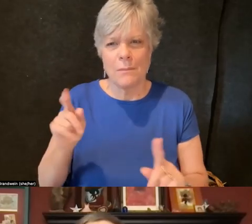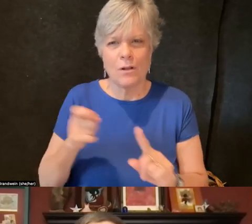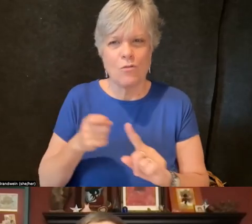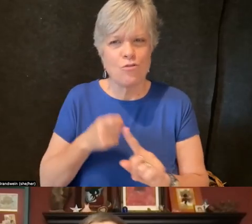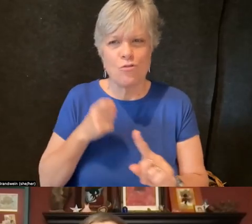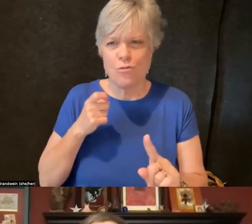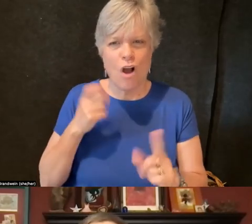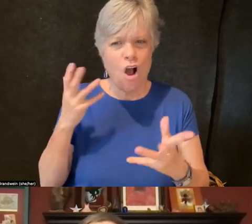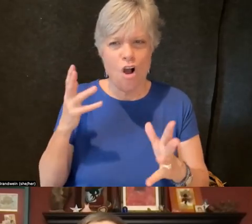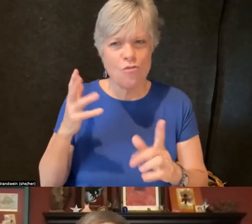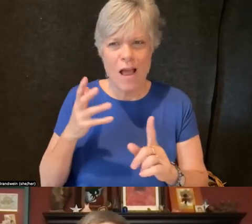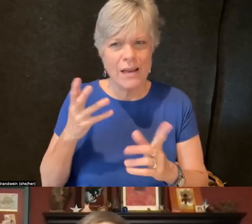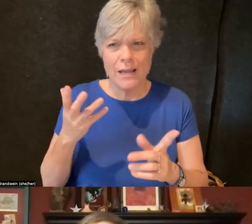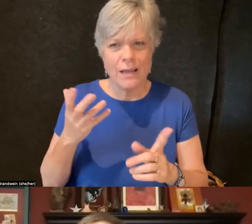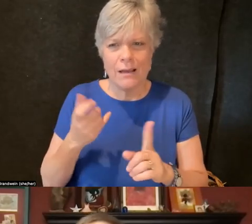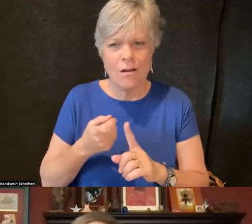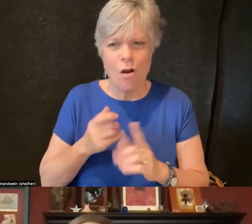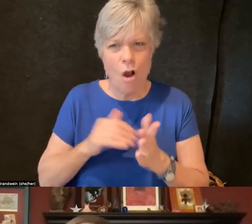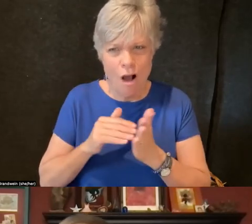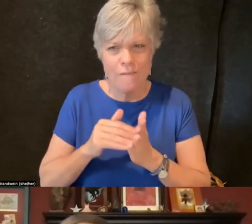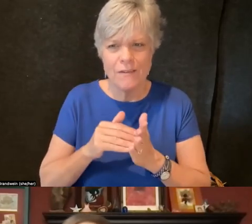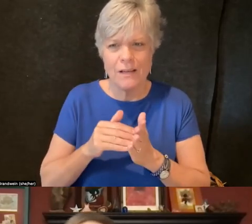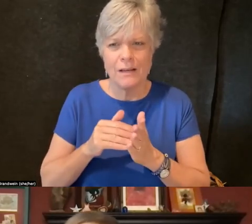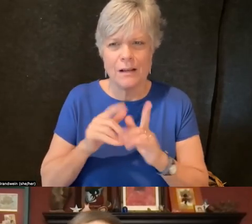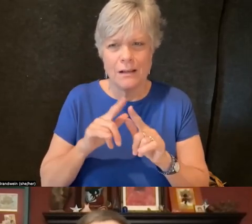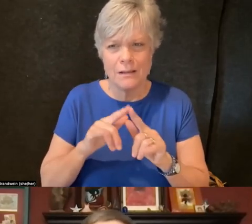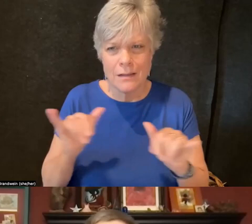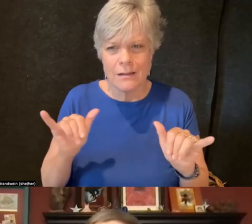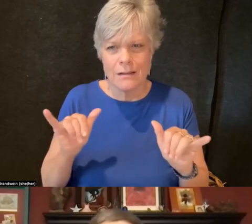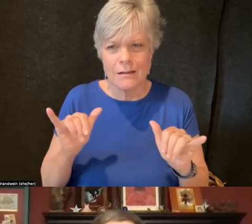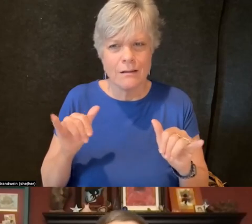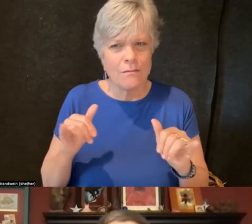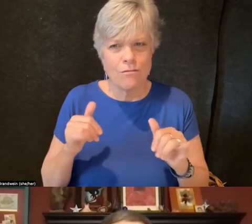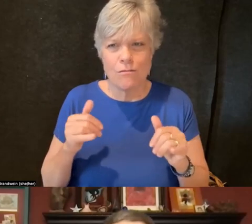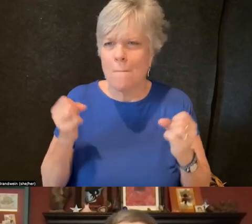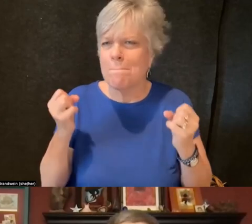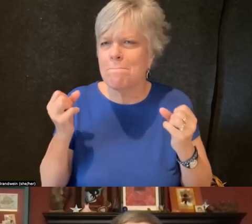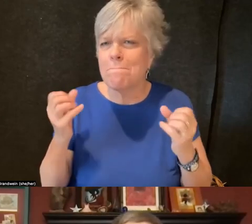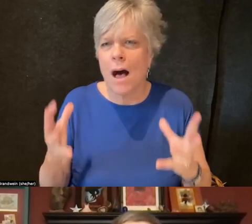always often simultaneously hailing from multiple other identities.